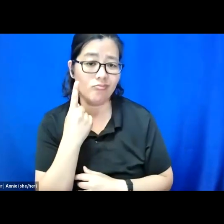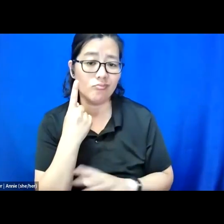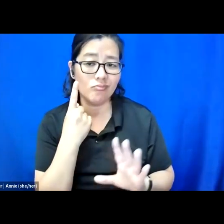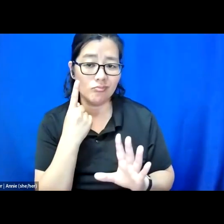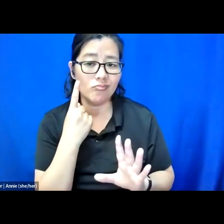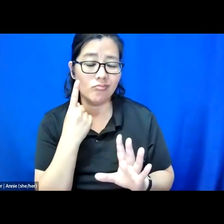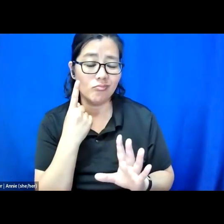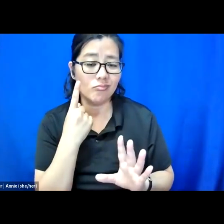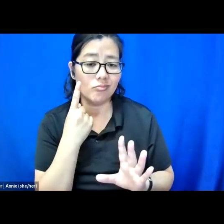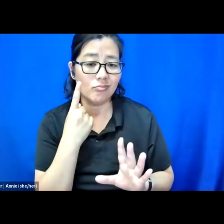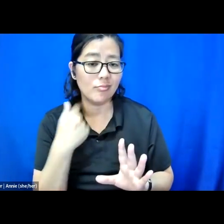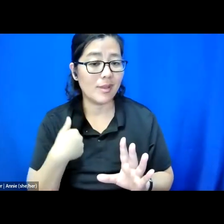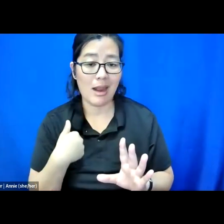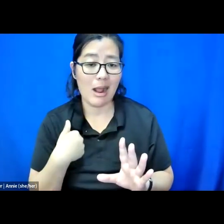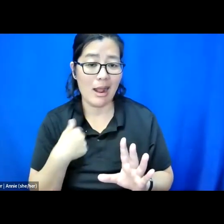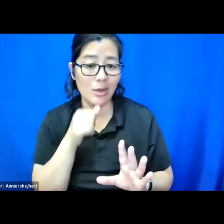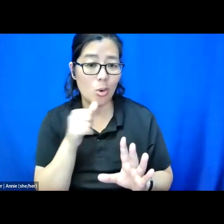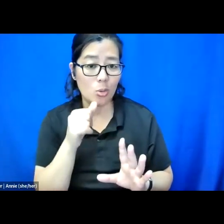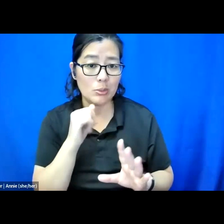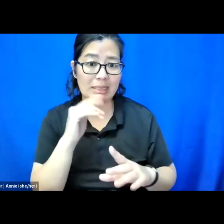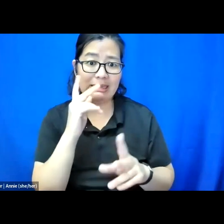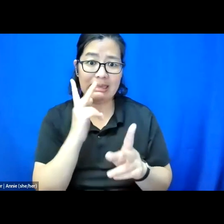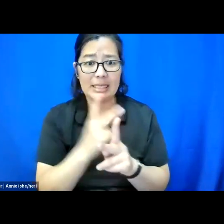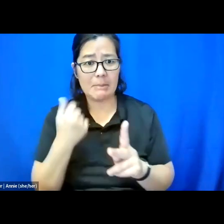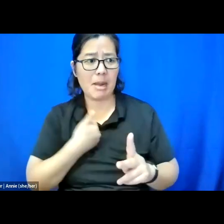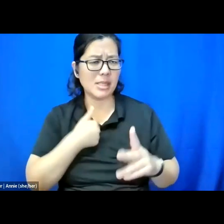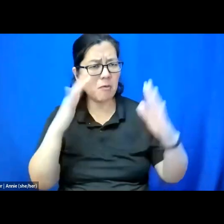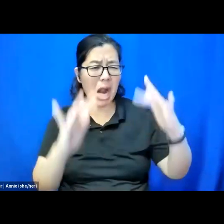I try not to hold myself to any super high idea of myself.